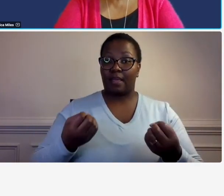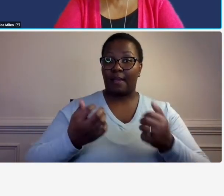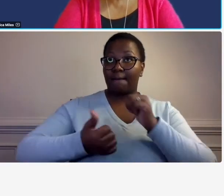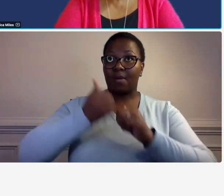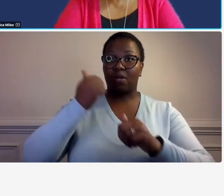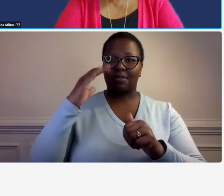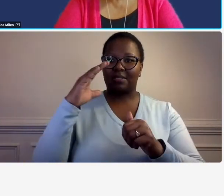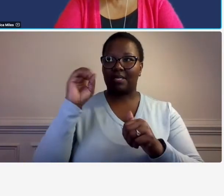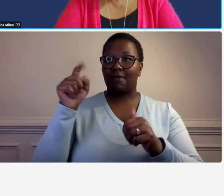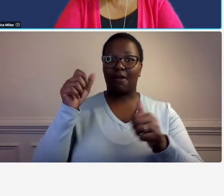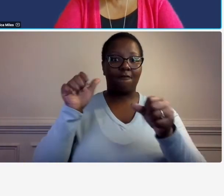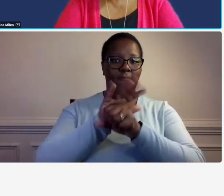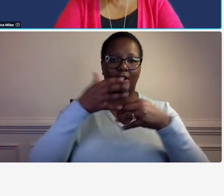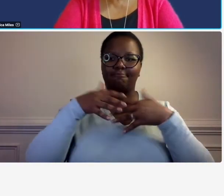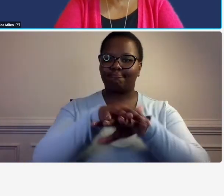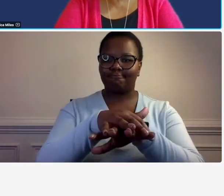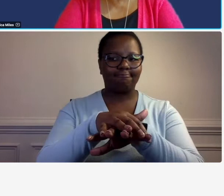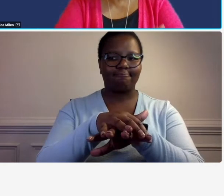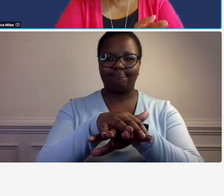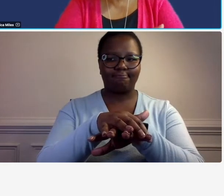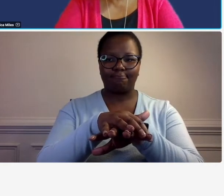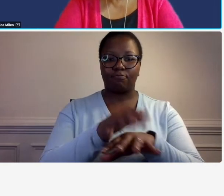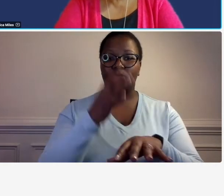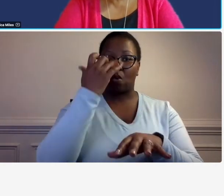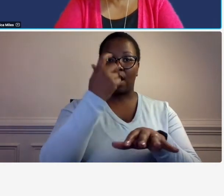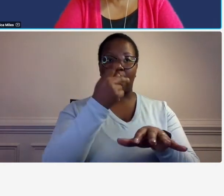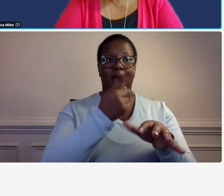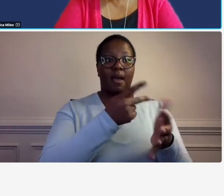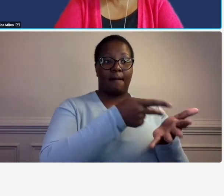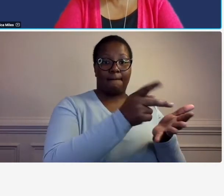integrated because they do payroll separately let's say so that's a common thing is that you